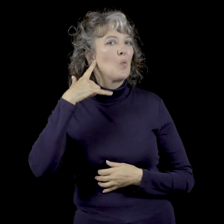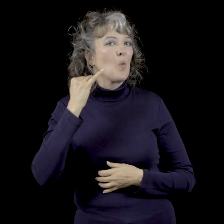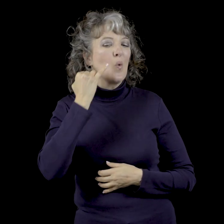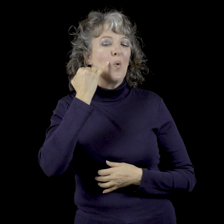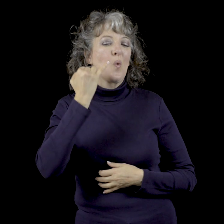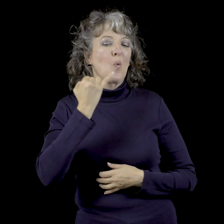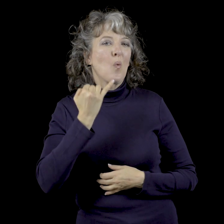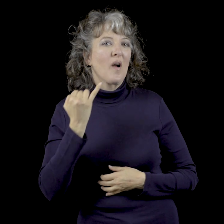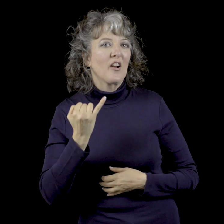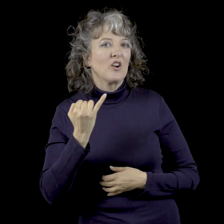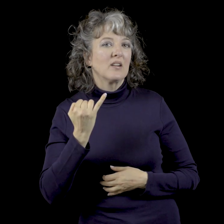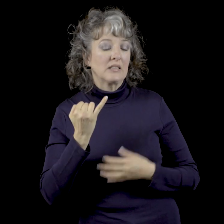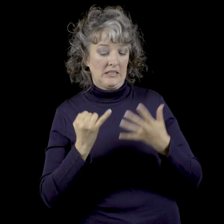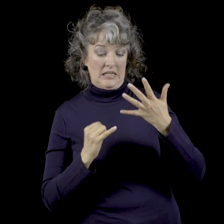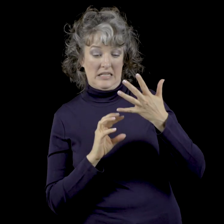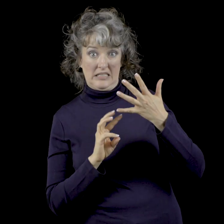Yup some gold wires.